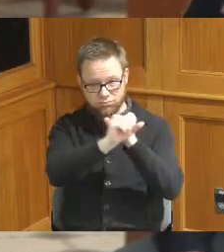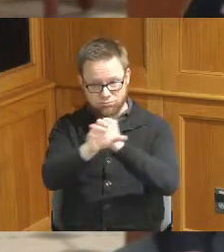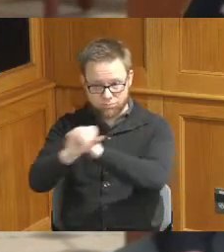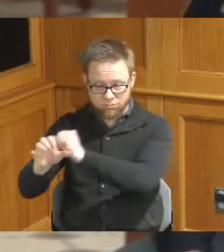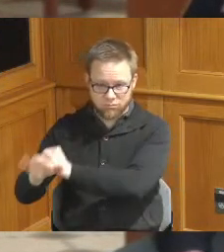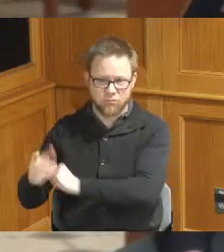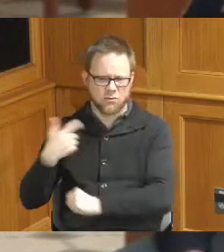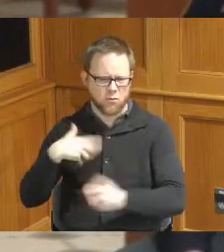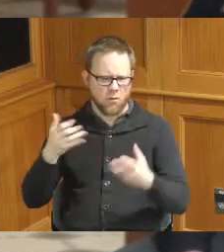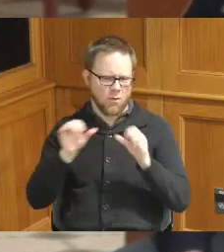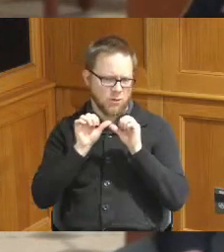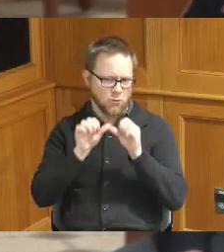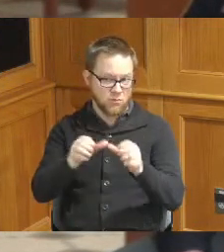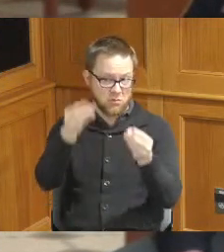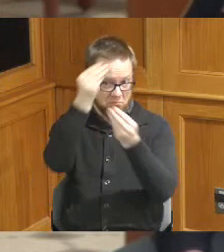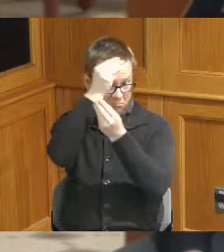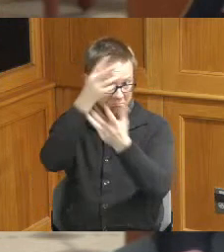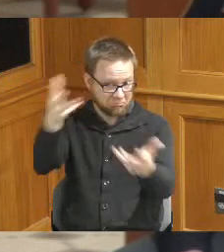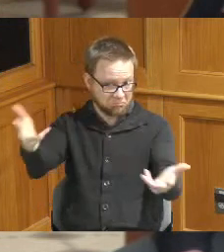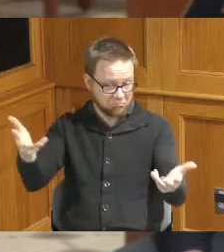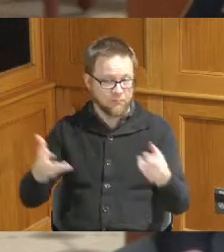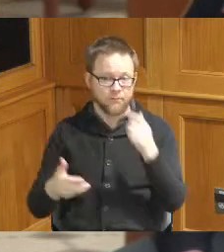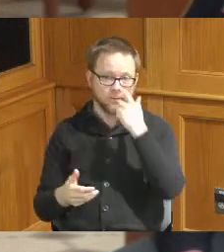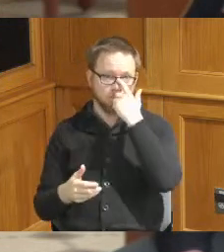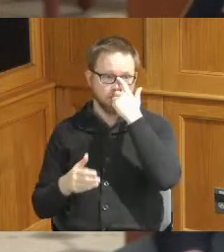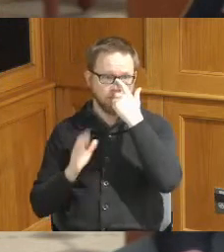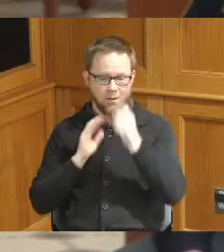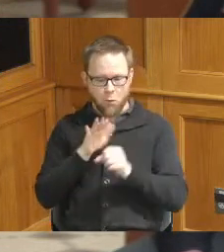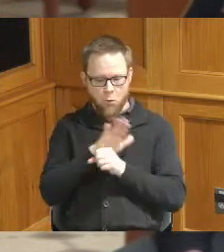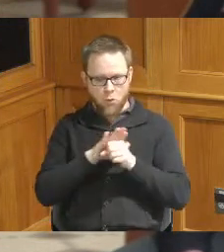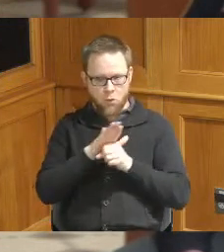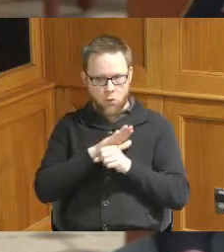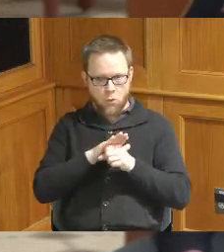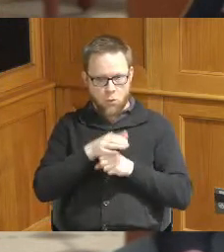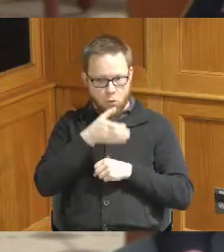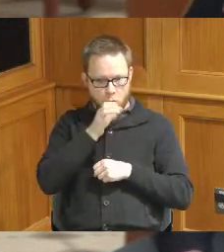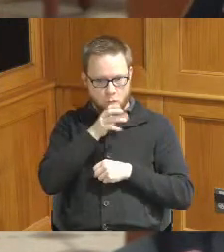to continue to let people know that our local drinking water was not affected